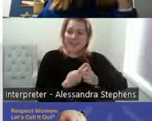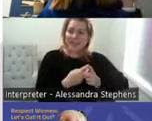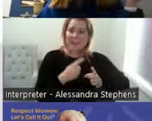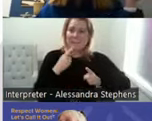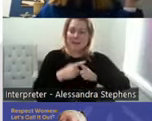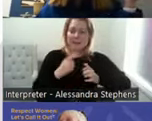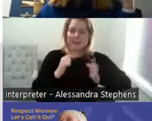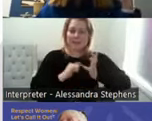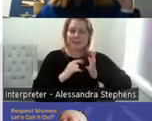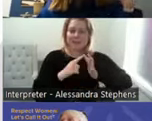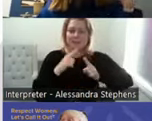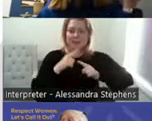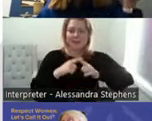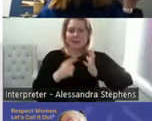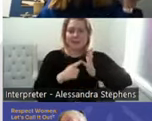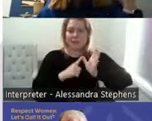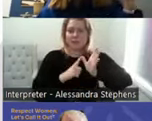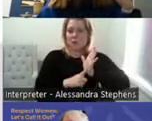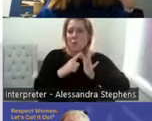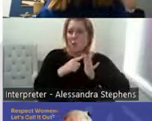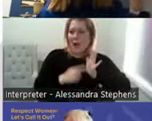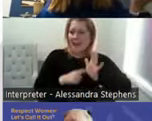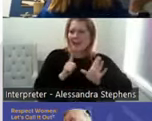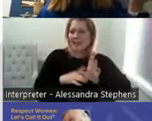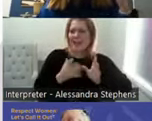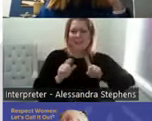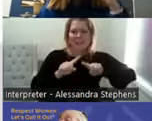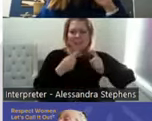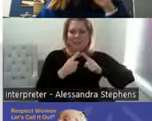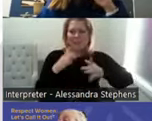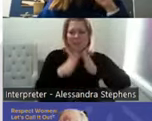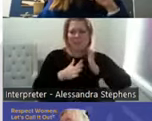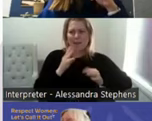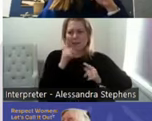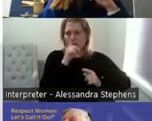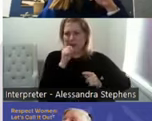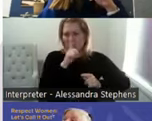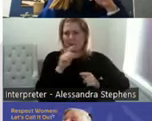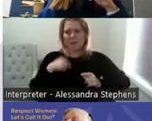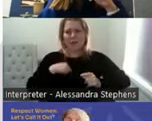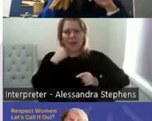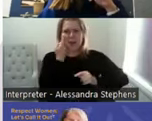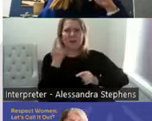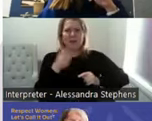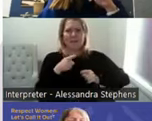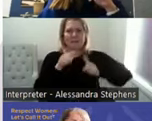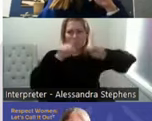connotations for lots of different people. So I always put this slide up and these slides